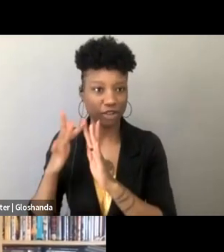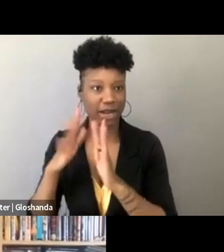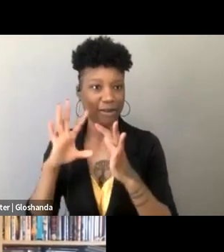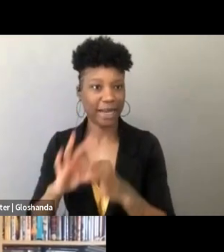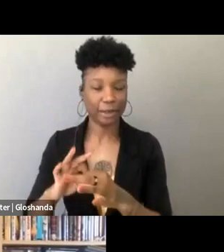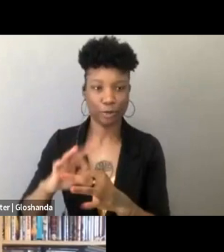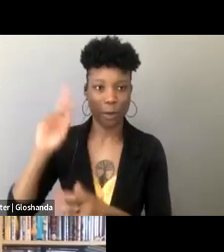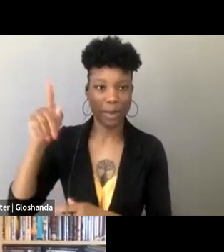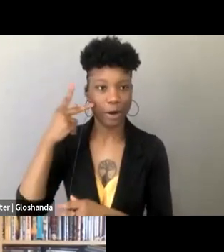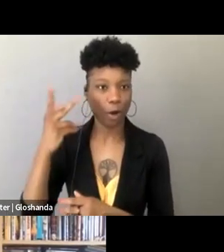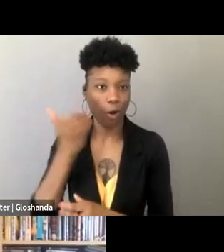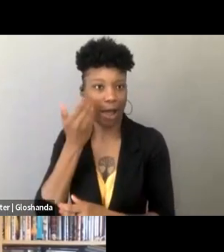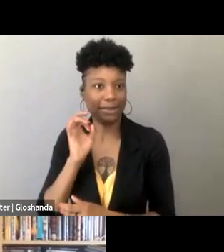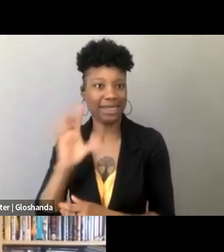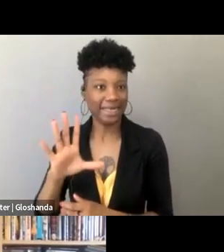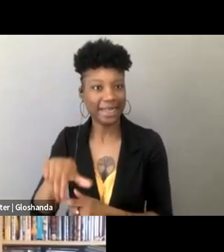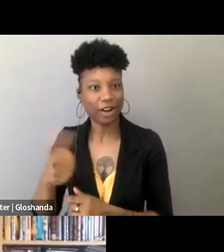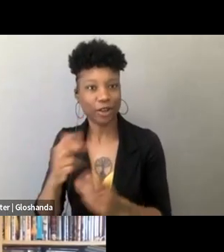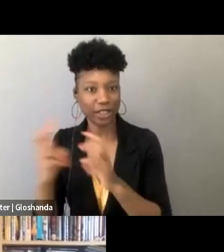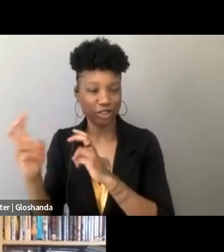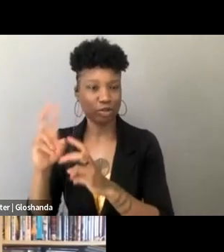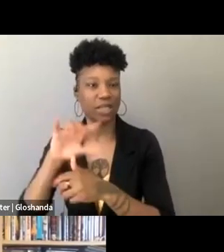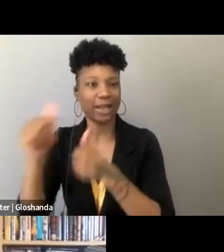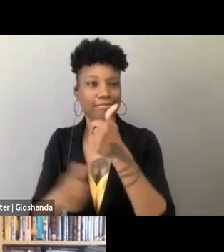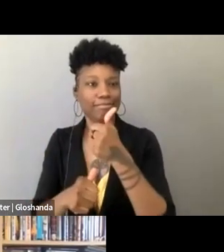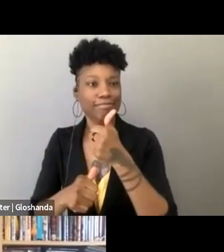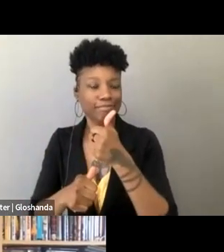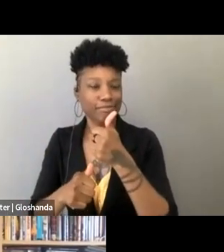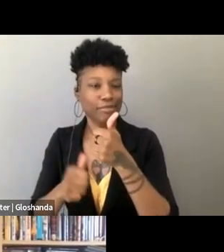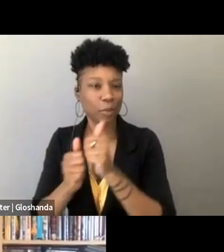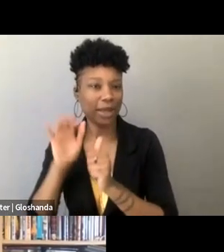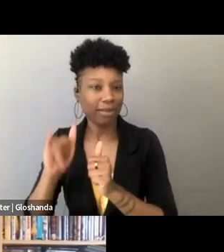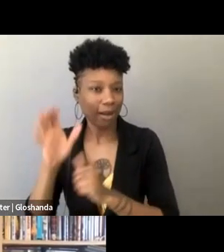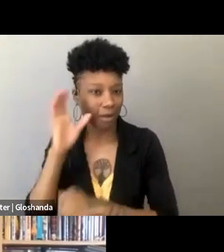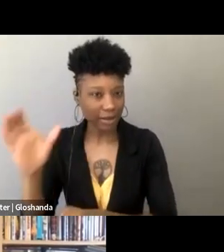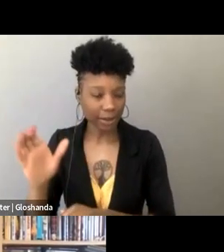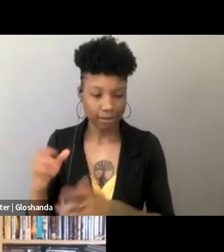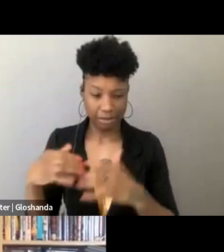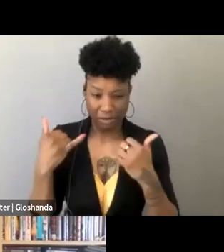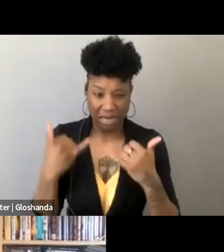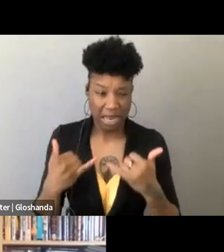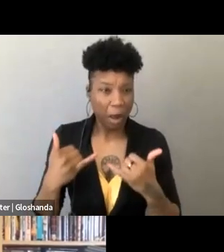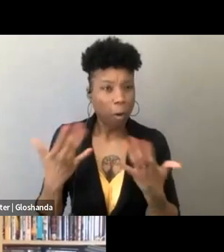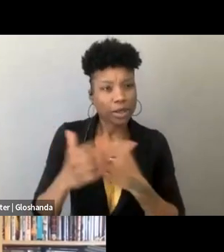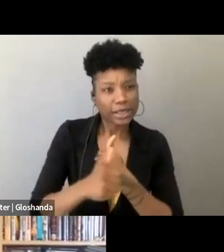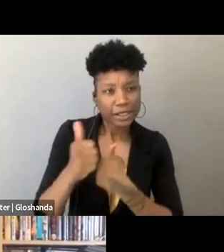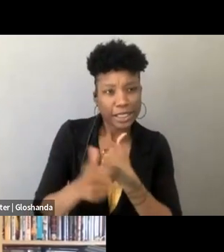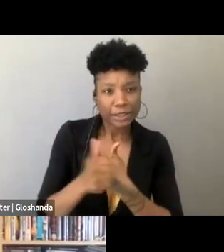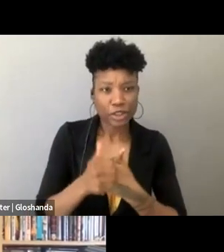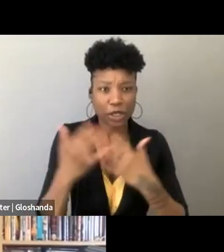and all of these other issues under that umbrella. What peril does that leave us in in this moment?